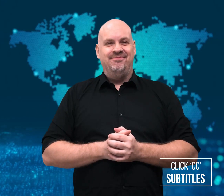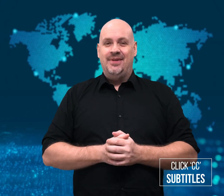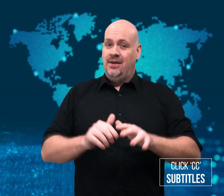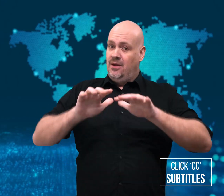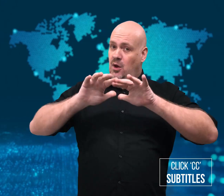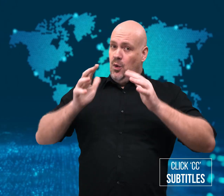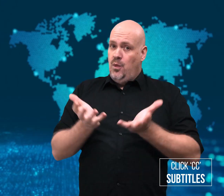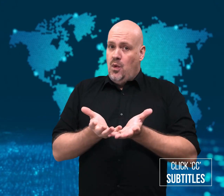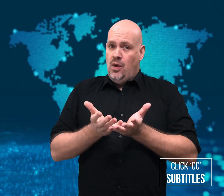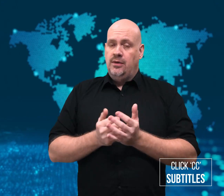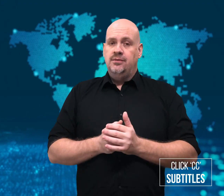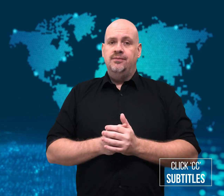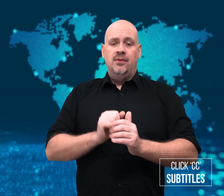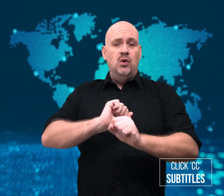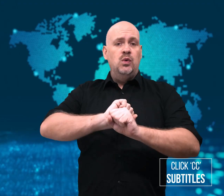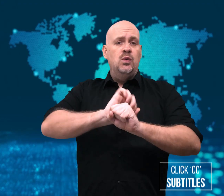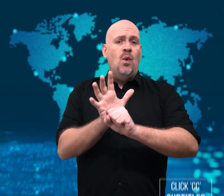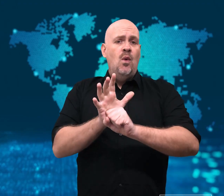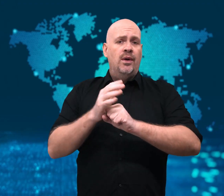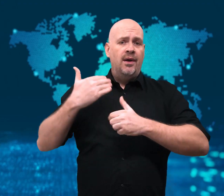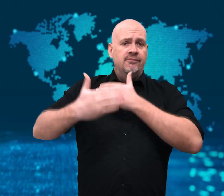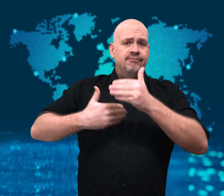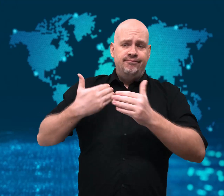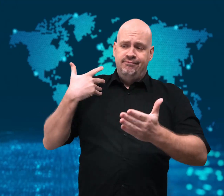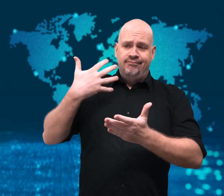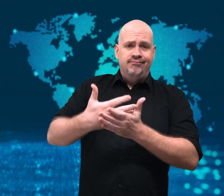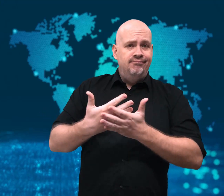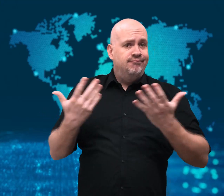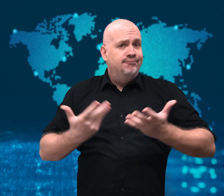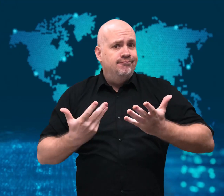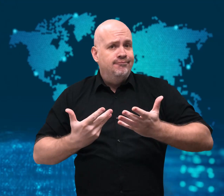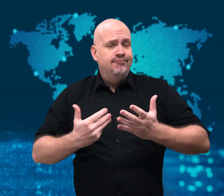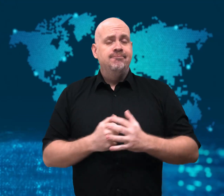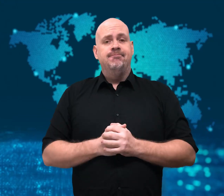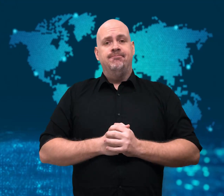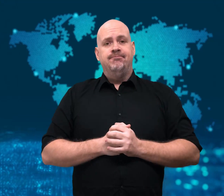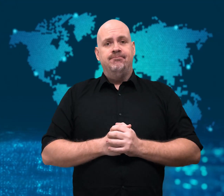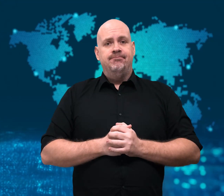COVID-19 update.